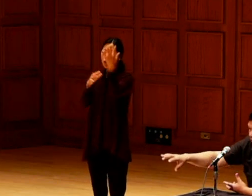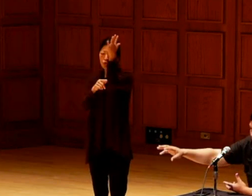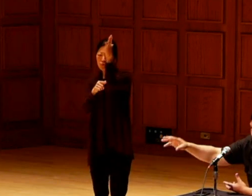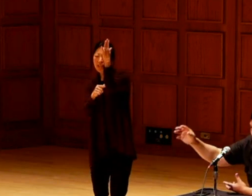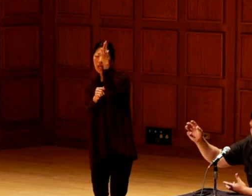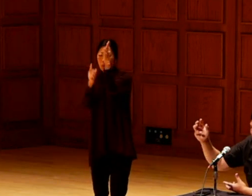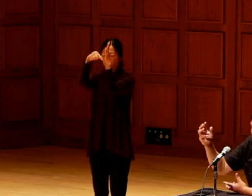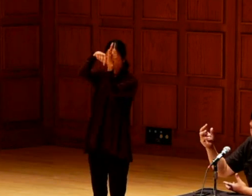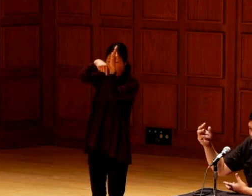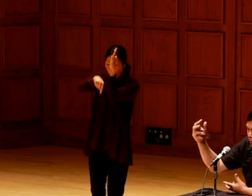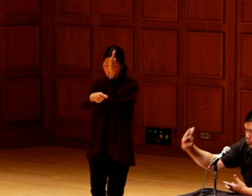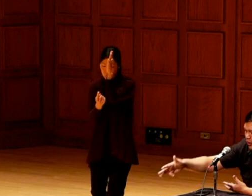Like the trees.